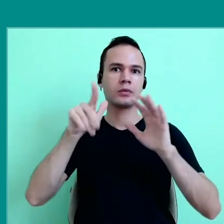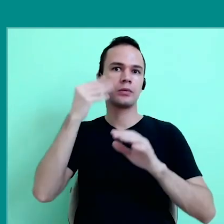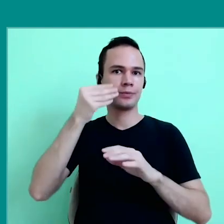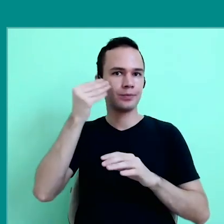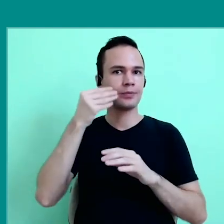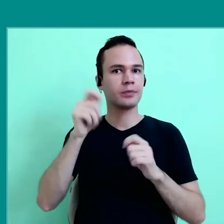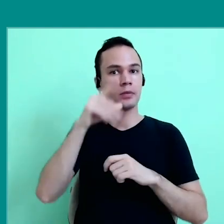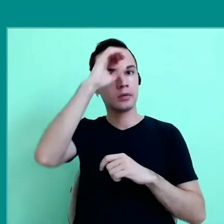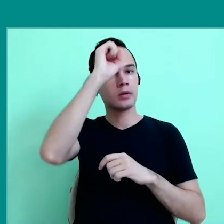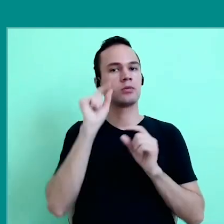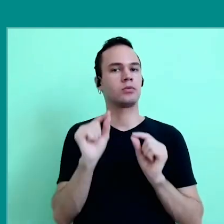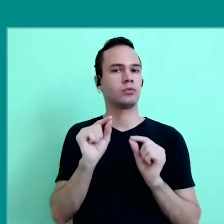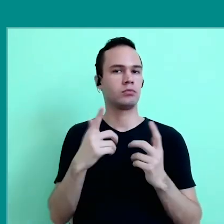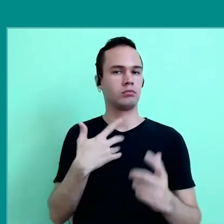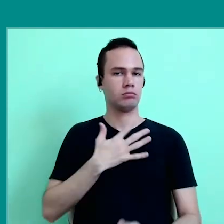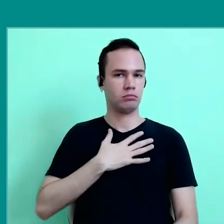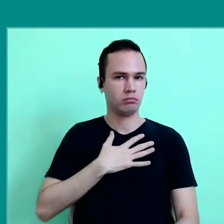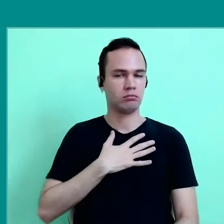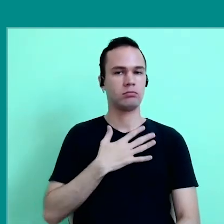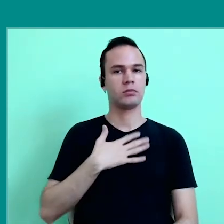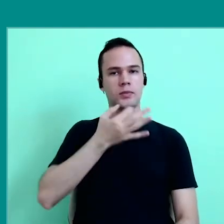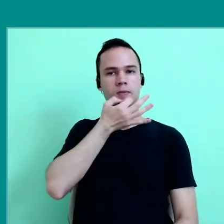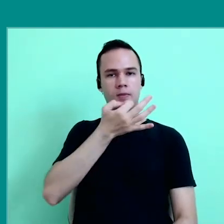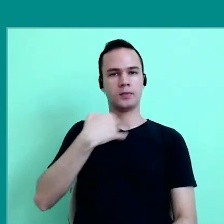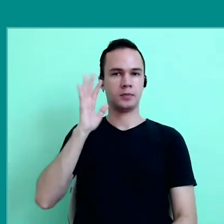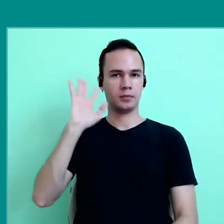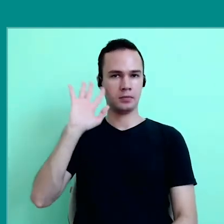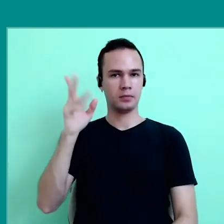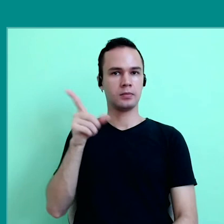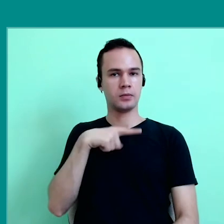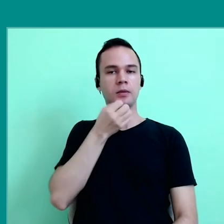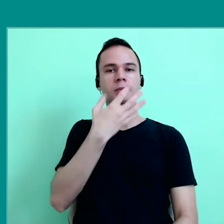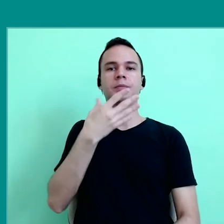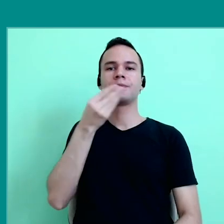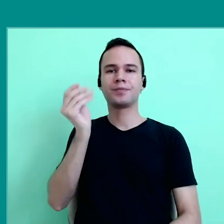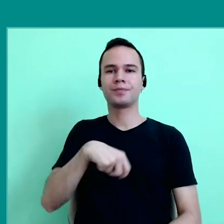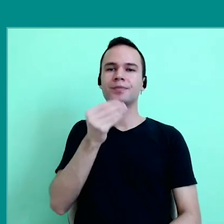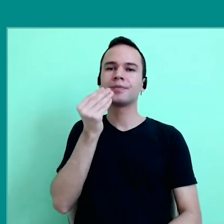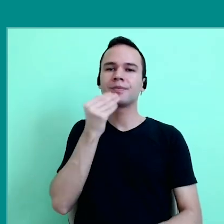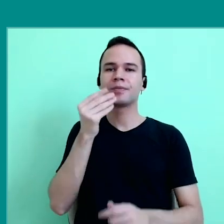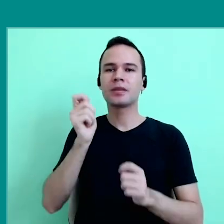What have we learned? For me, my optimistic part, I hope it's a good opportunity to reinvent the school,